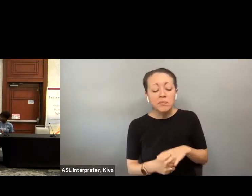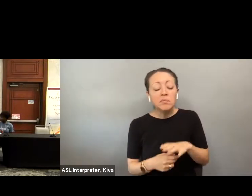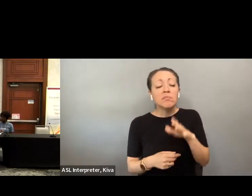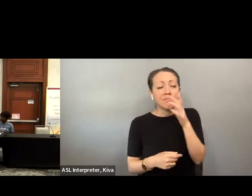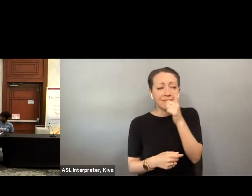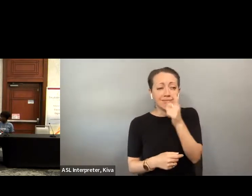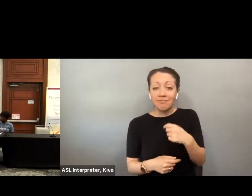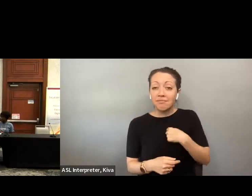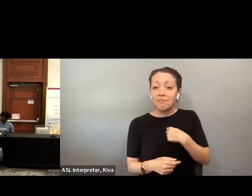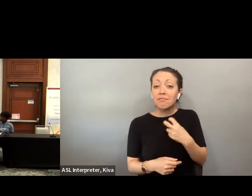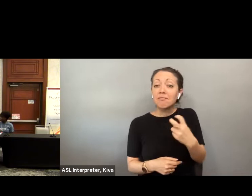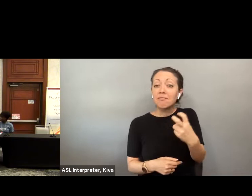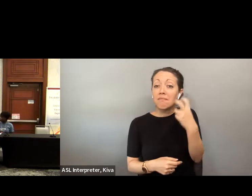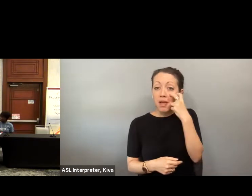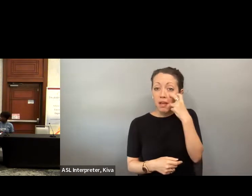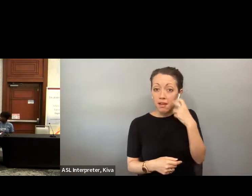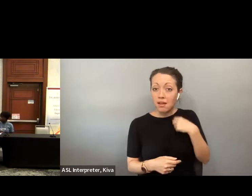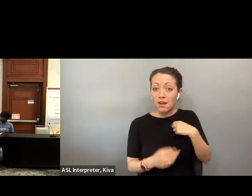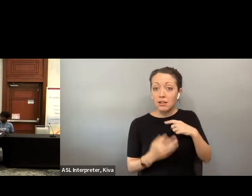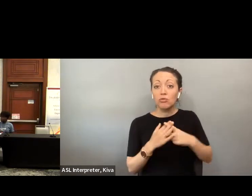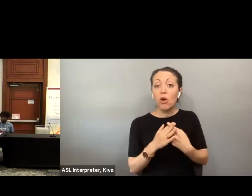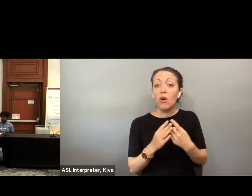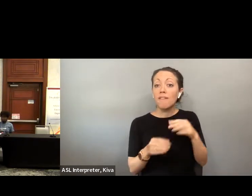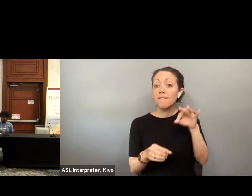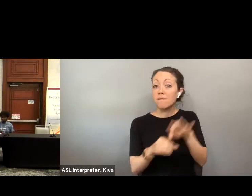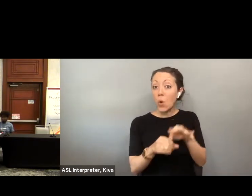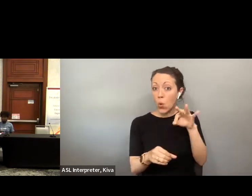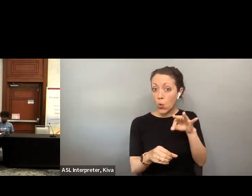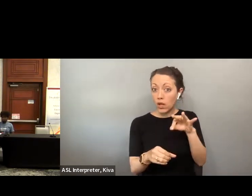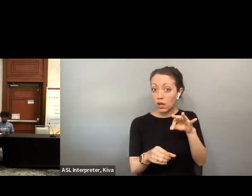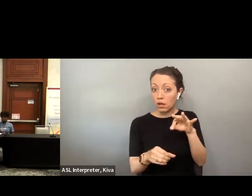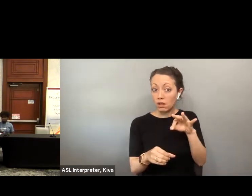» This is Doug Hall. The comments